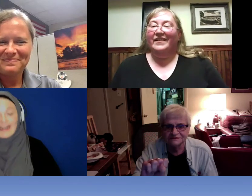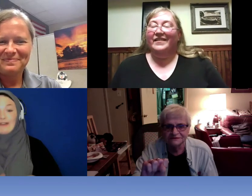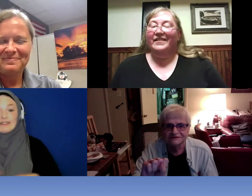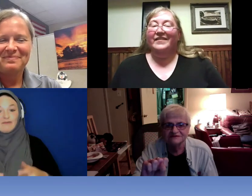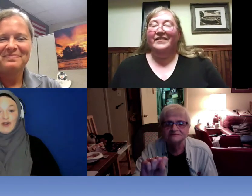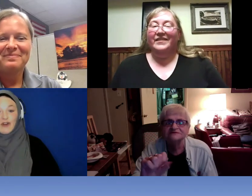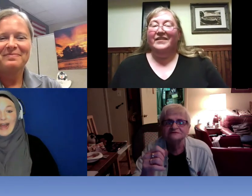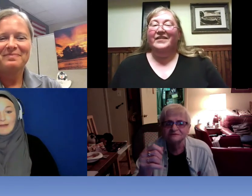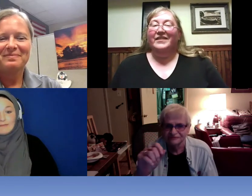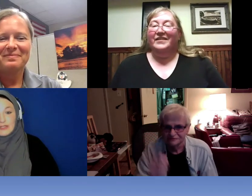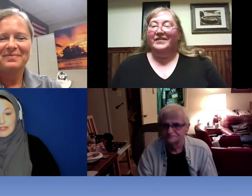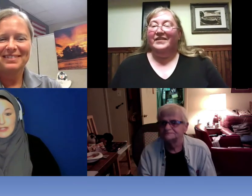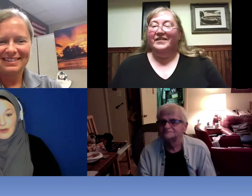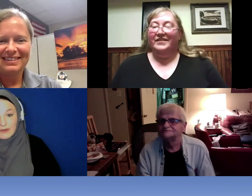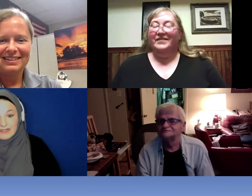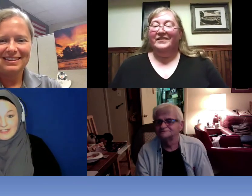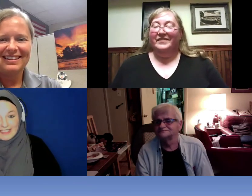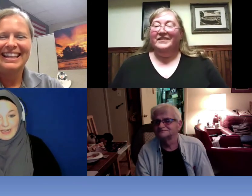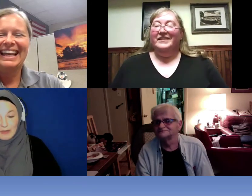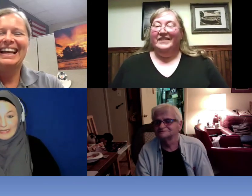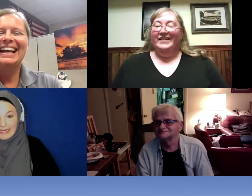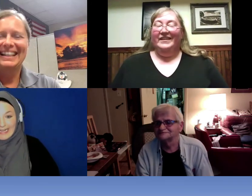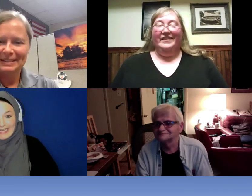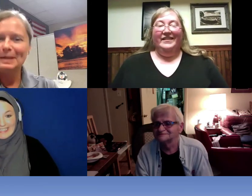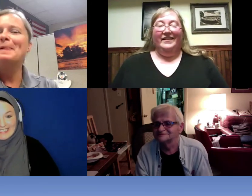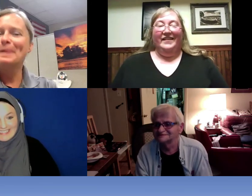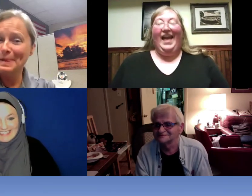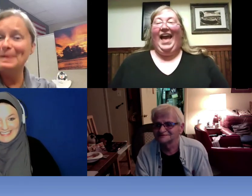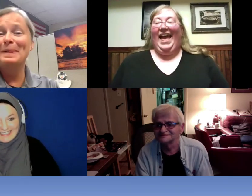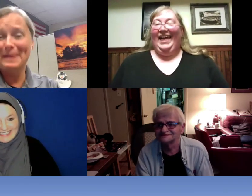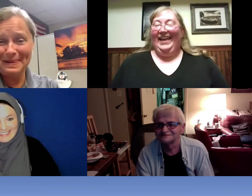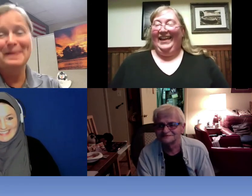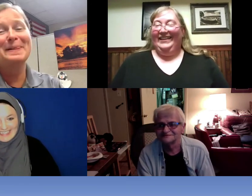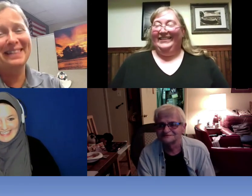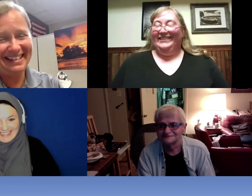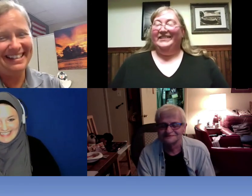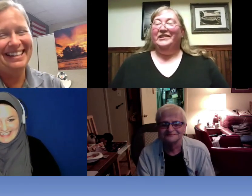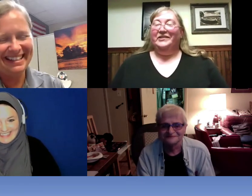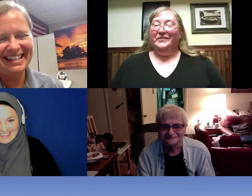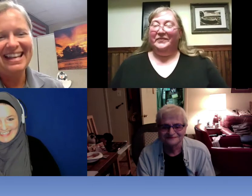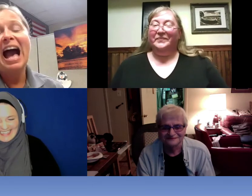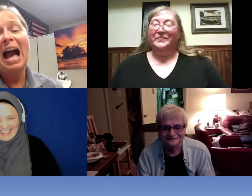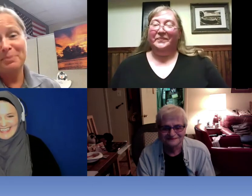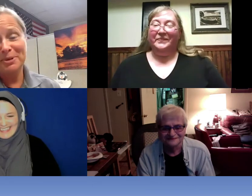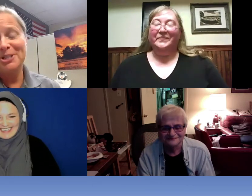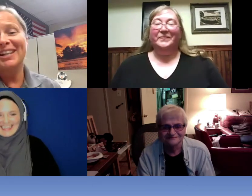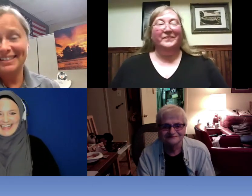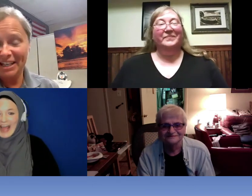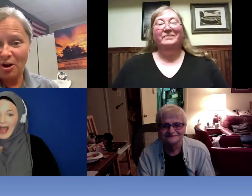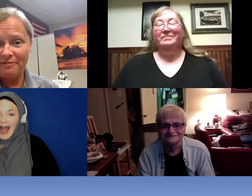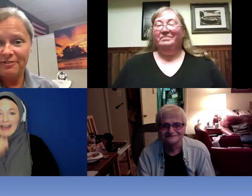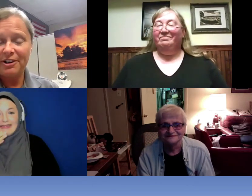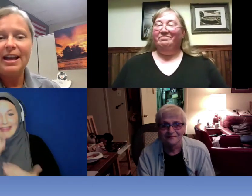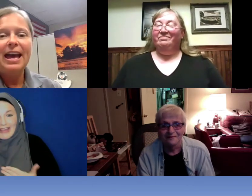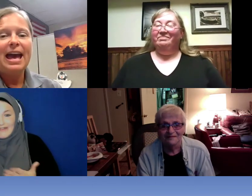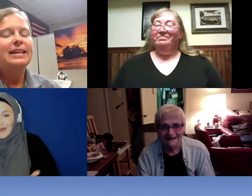Right now it's up for grabs so, take it while you can. . >> Reanna: I appreciate the offer and